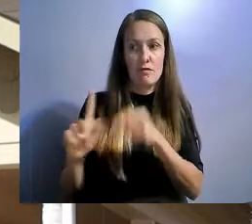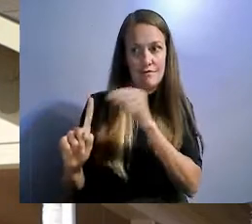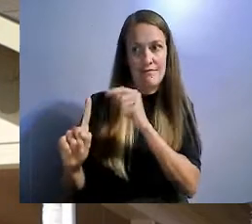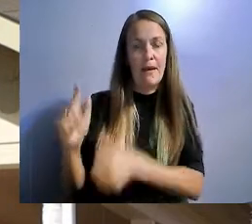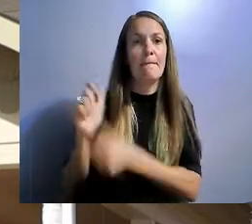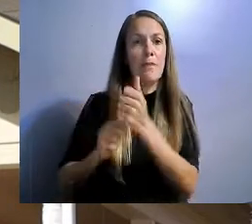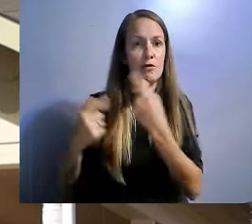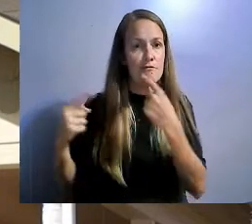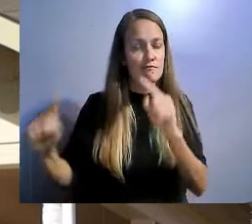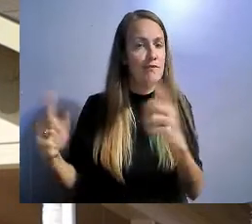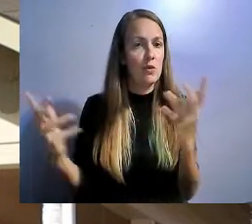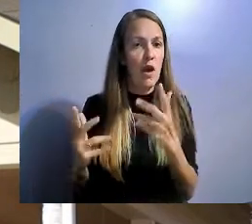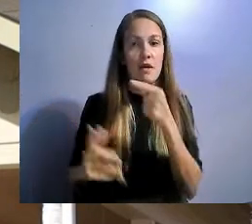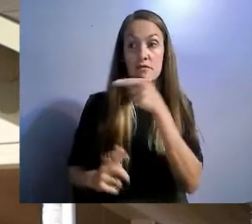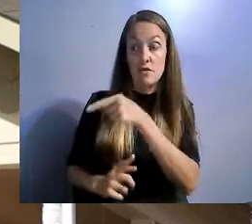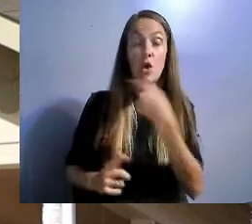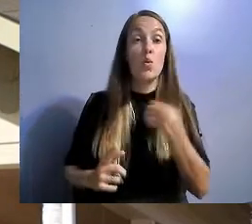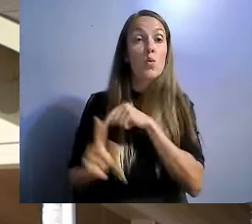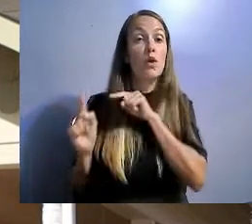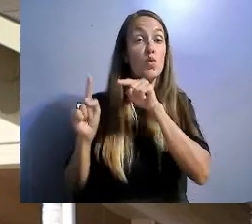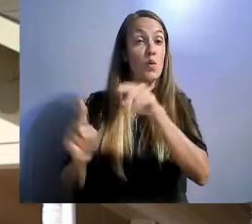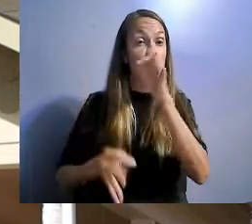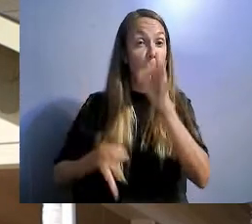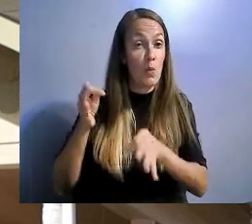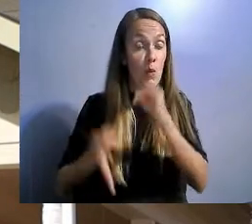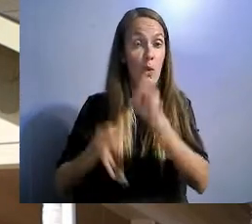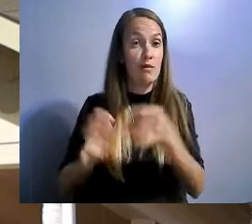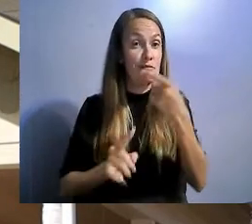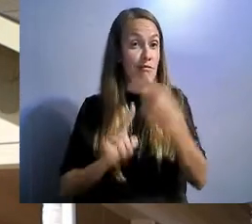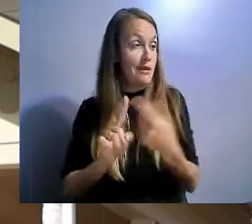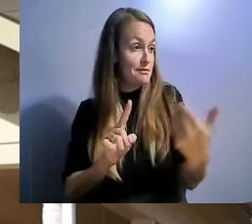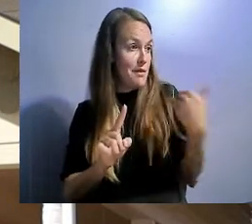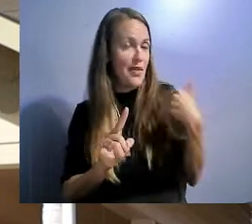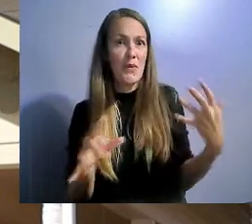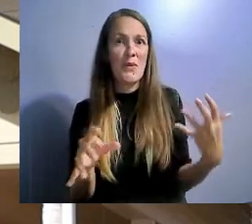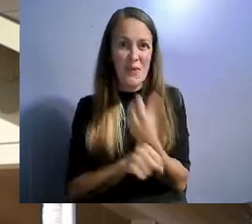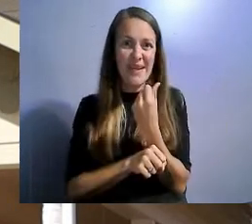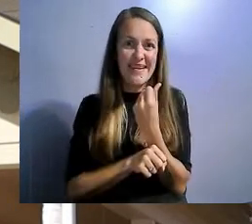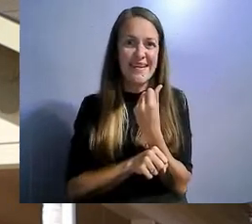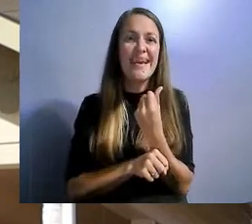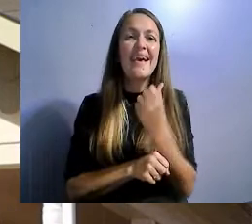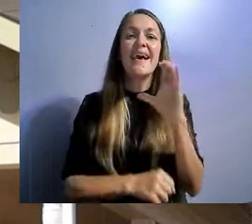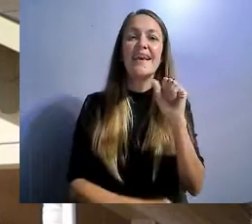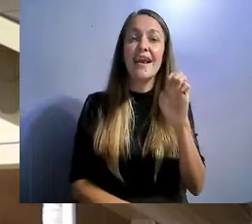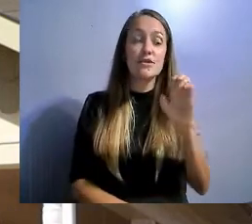month. The case was Colby versus endocrine services. It involved a woman with diabetes who went to an